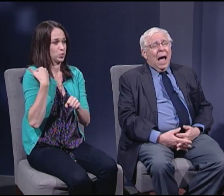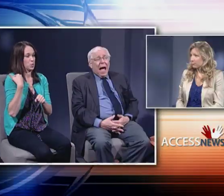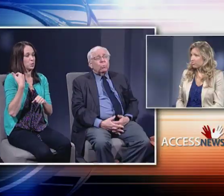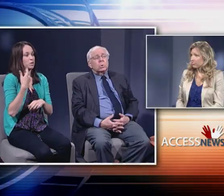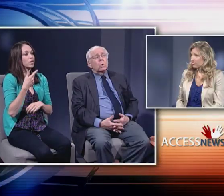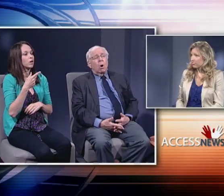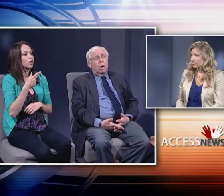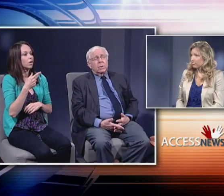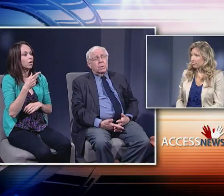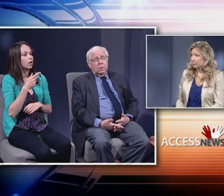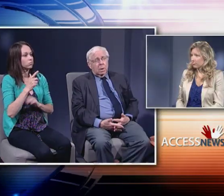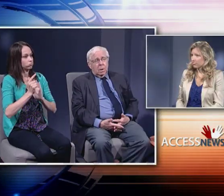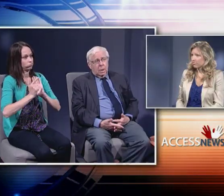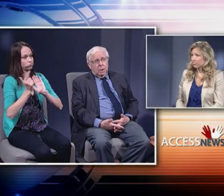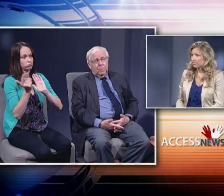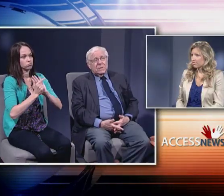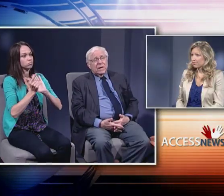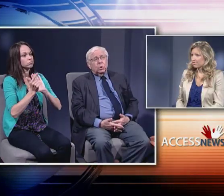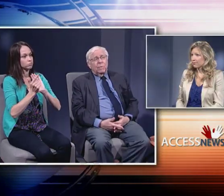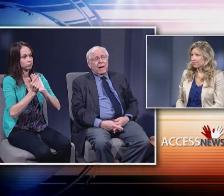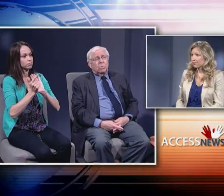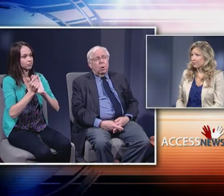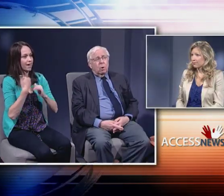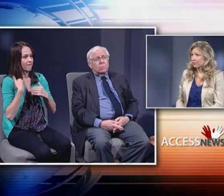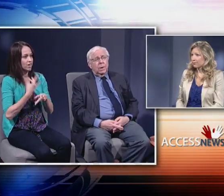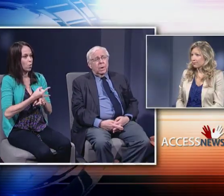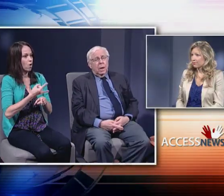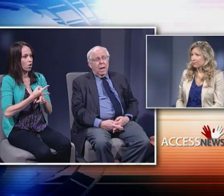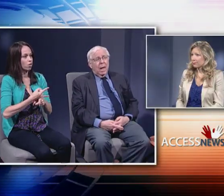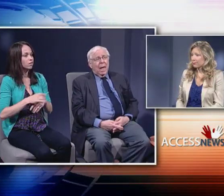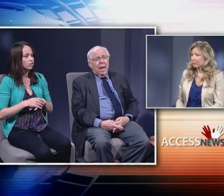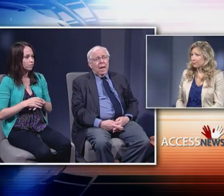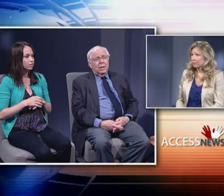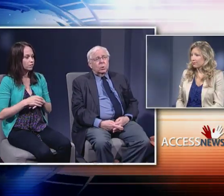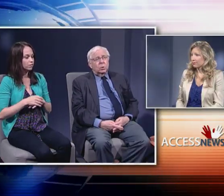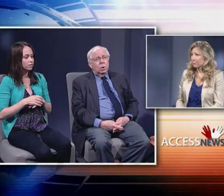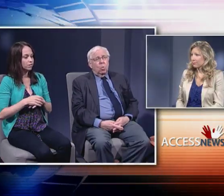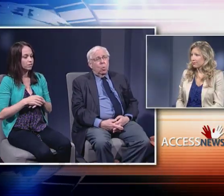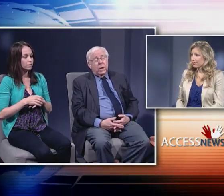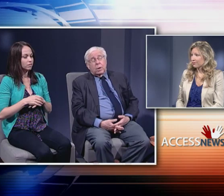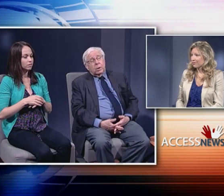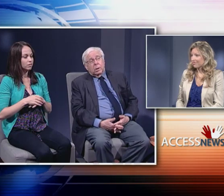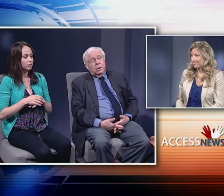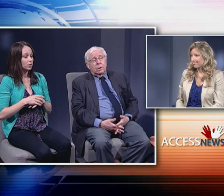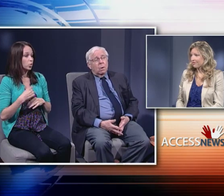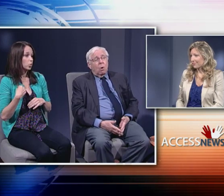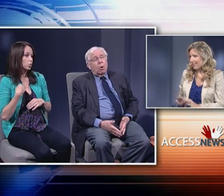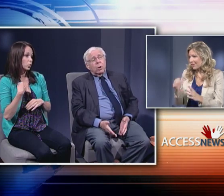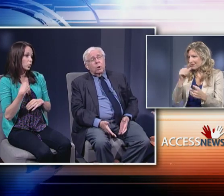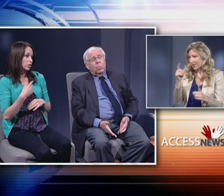outlawed the possession of alcohol and we could argue with--